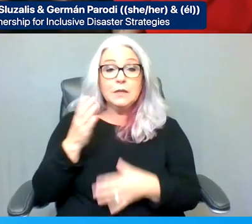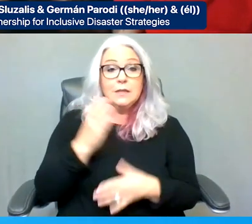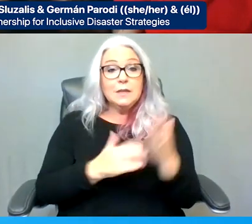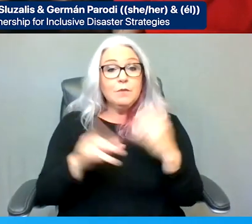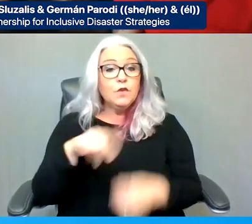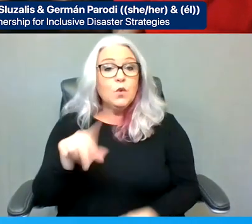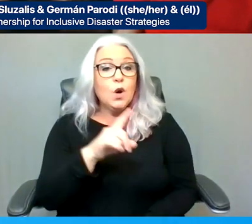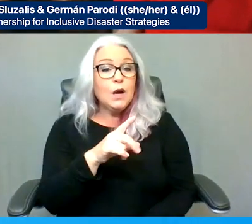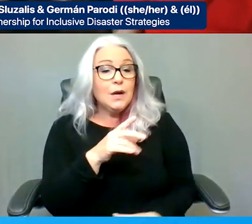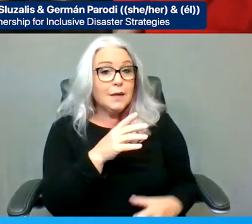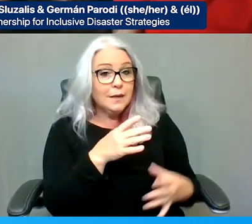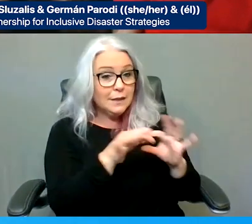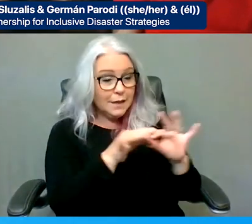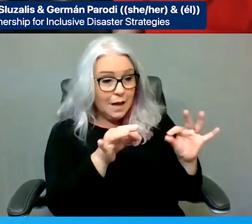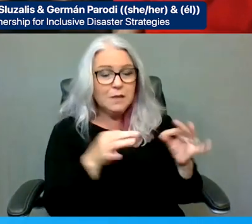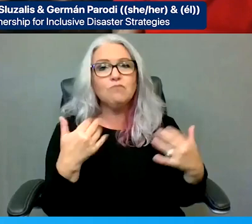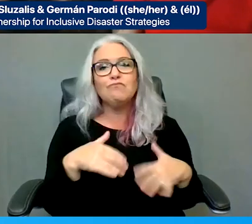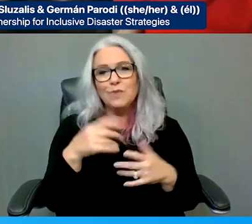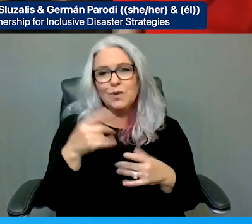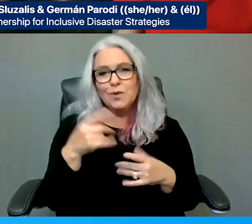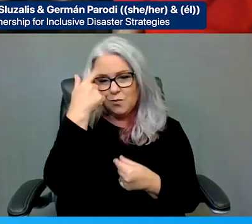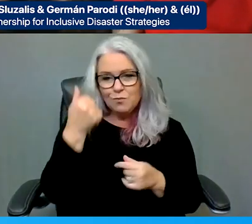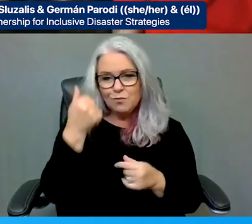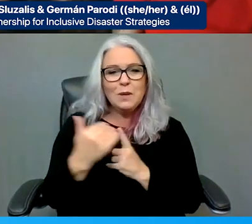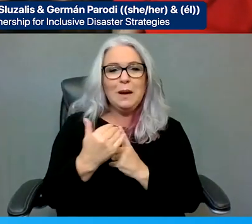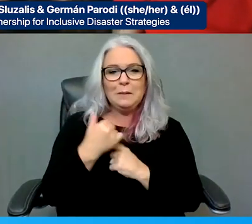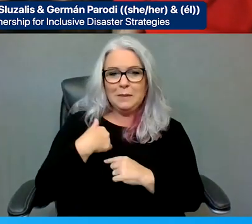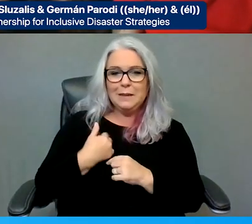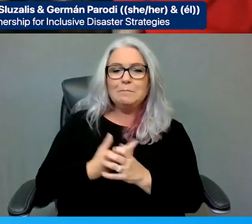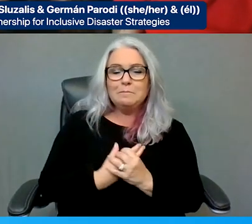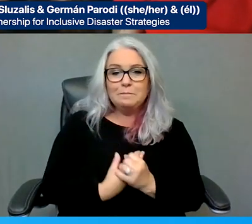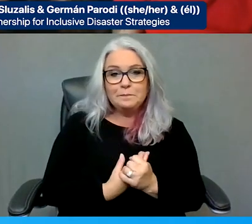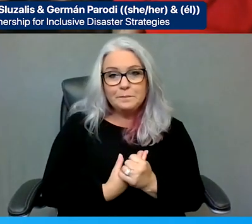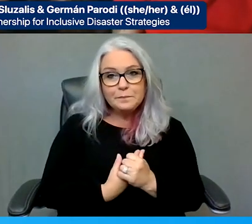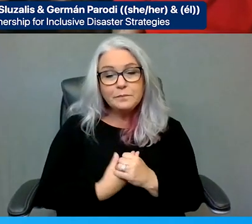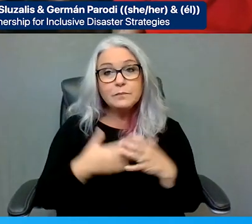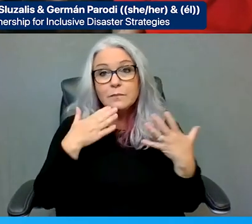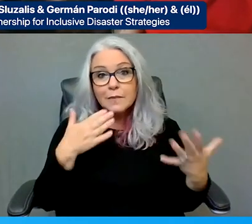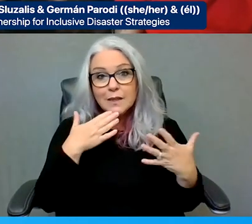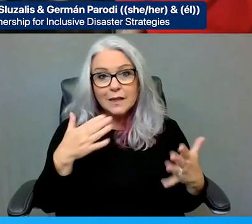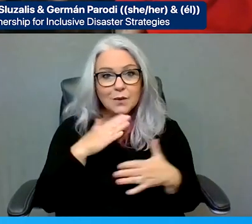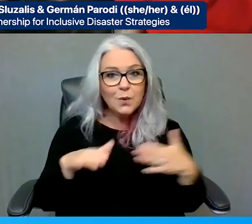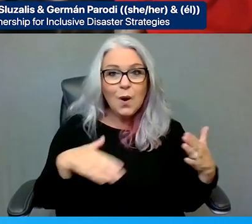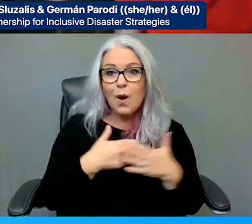reminded me of that. I thank YOU all and all the speakers that were with us this week. I'll use this